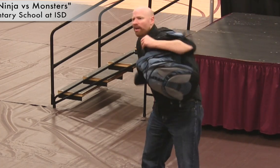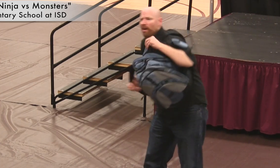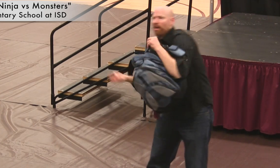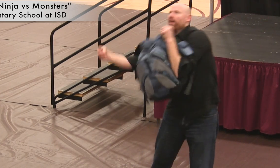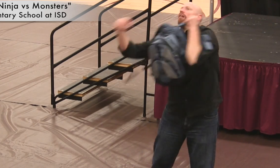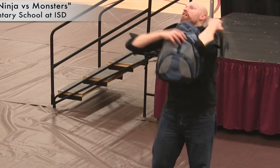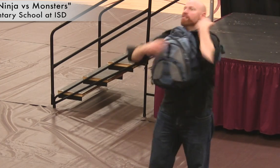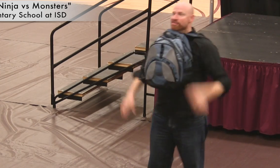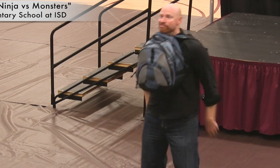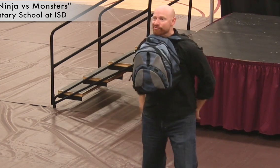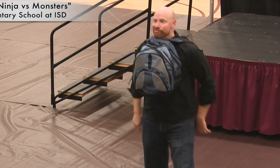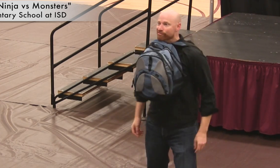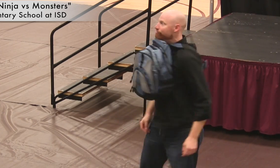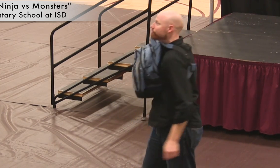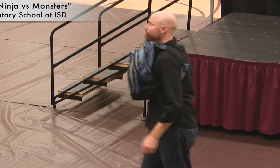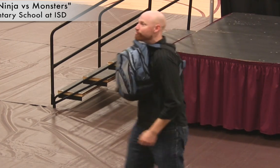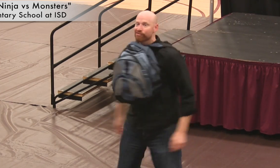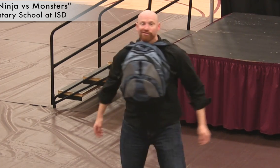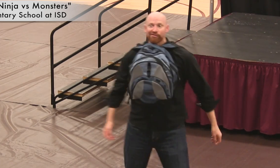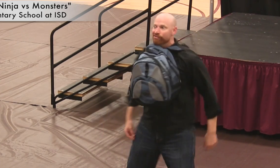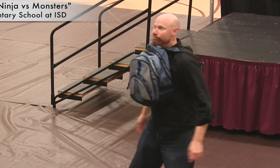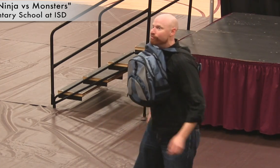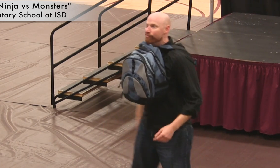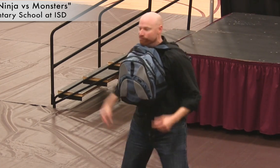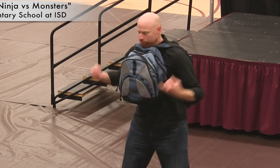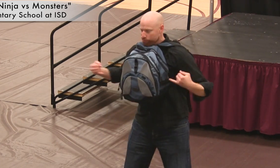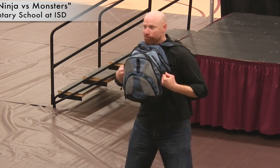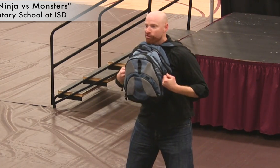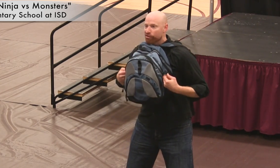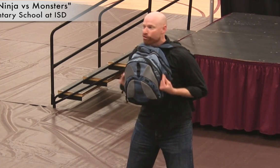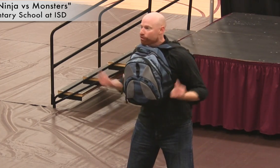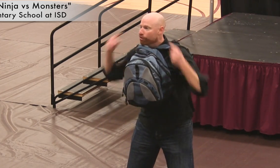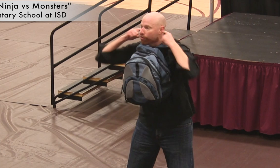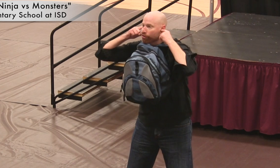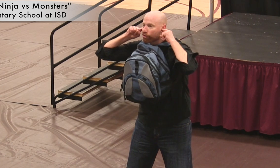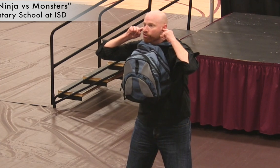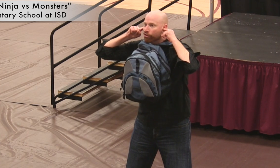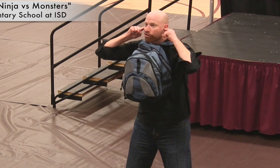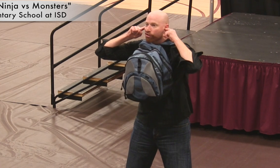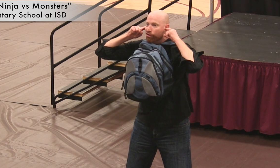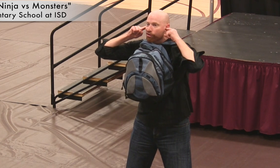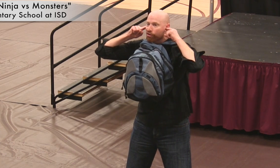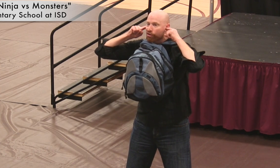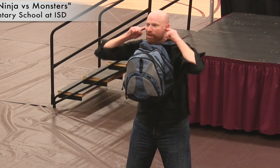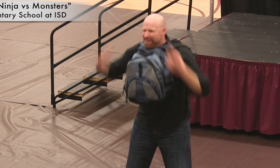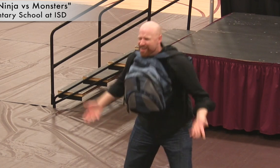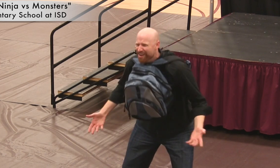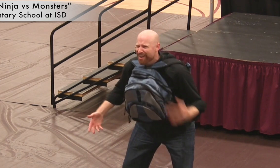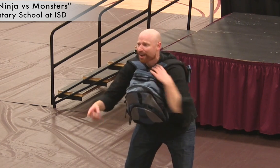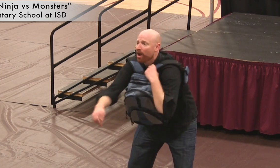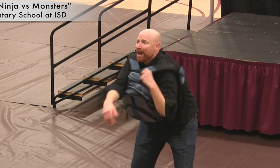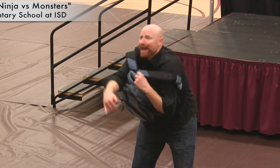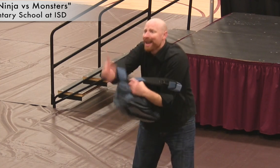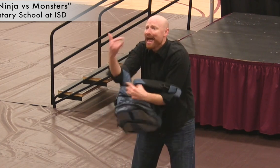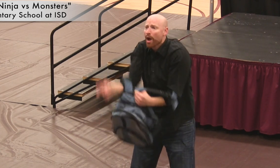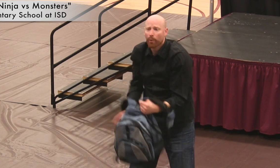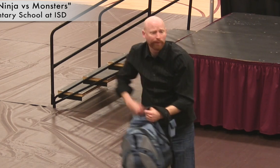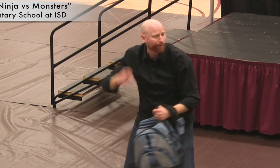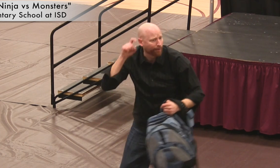[puts backpack on chest] It was like this! Imagine earbuds plugged into this backpack… UGH, RIGHT?!